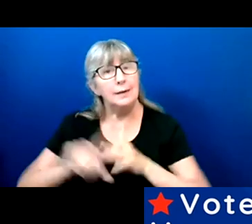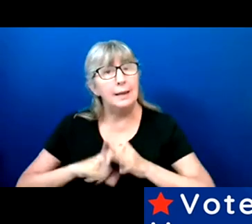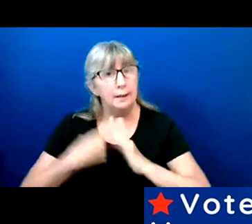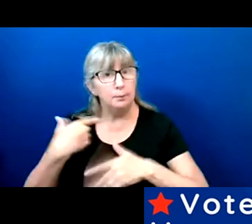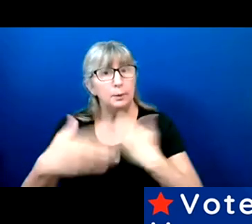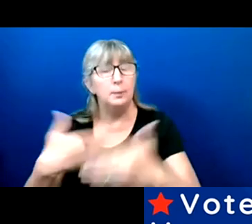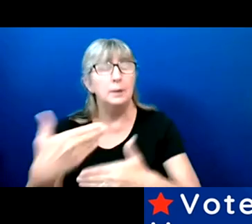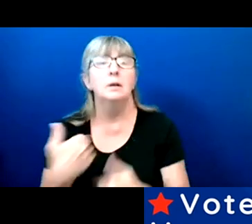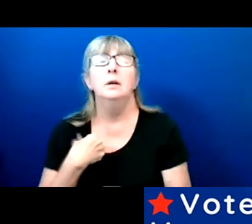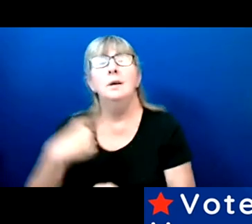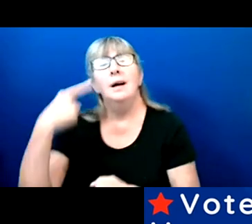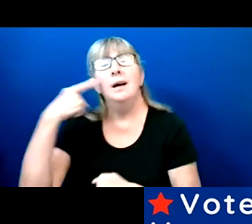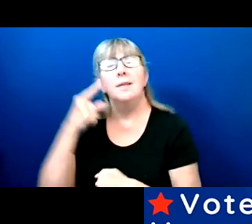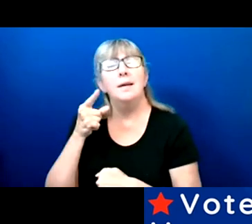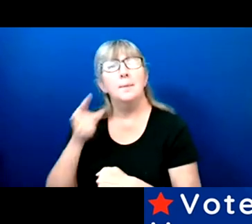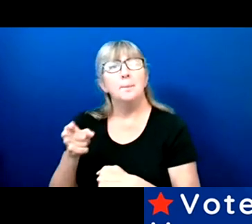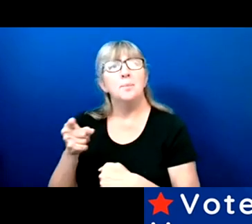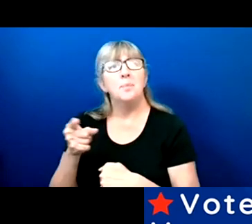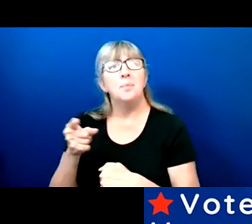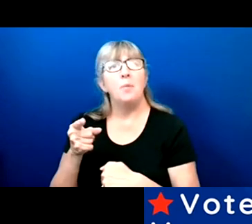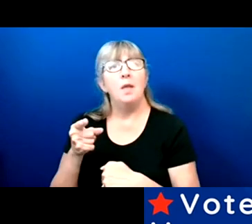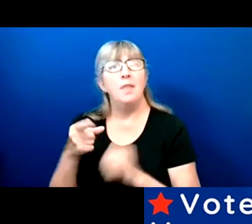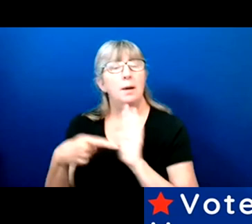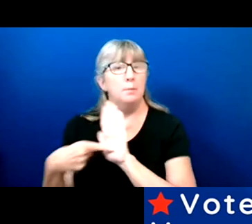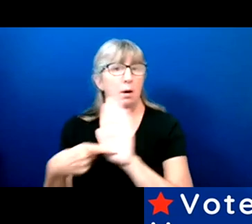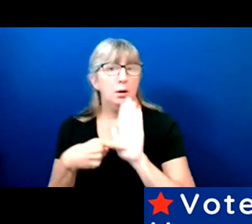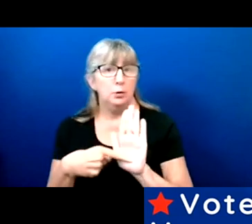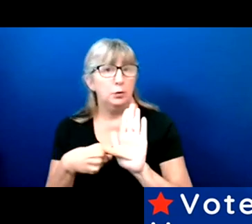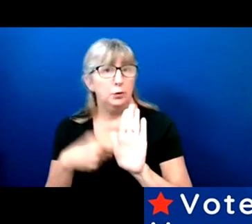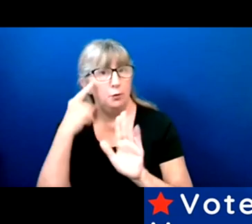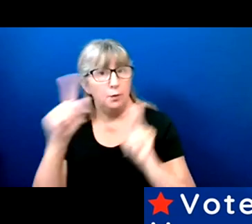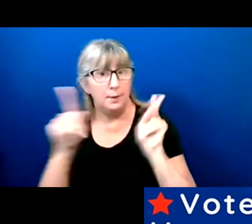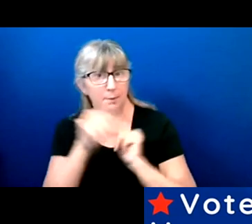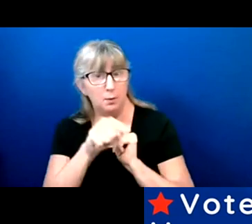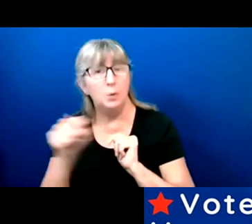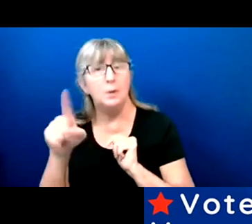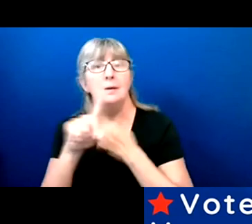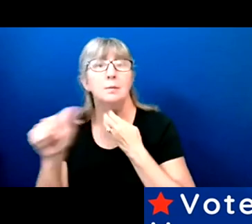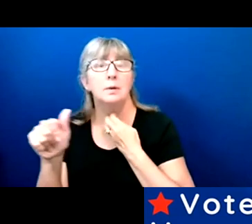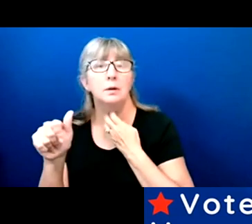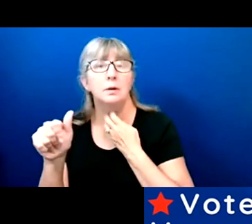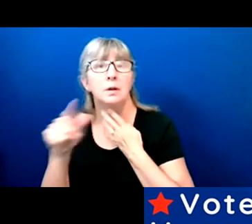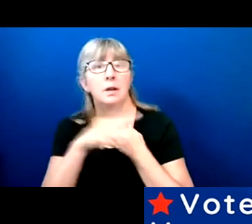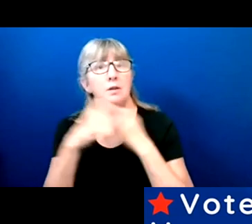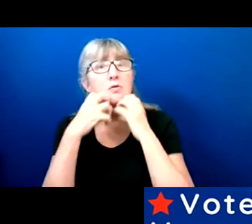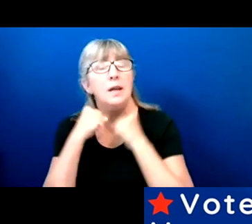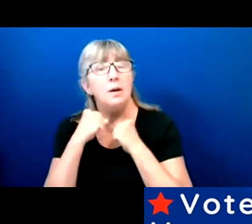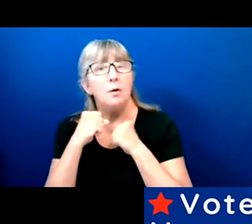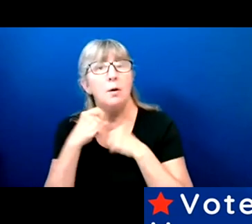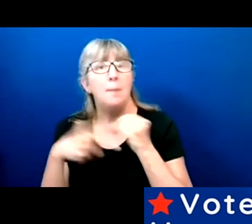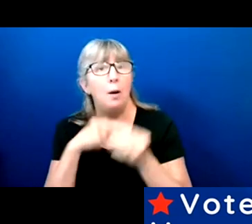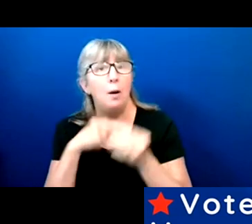I think that models for people with disabilities that you care about what they care about,